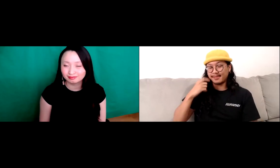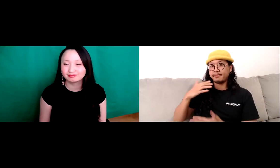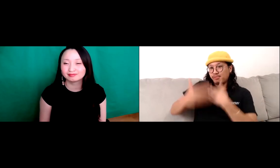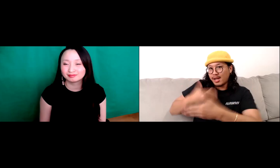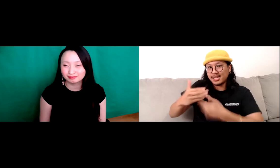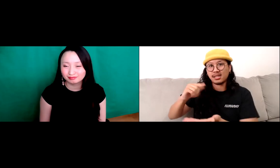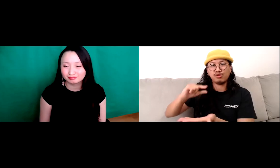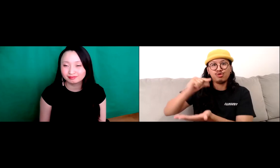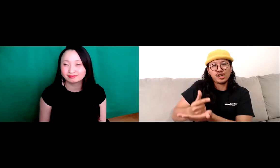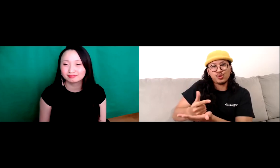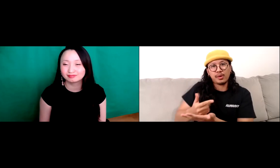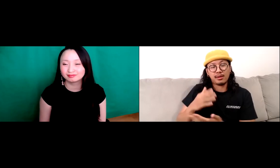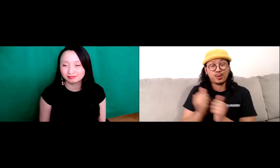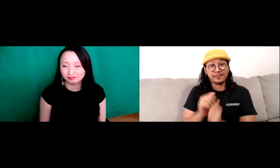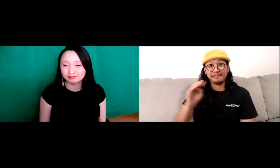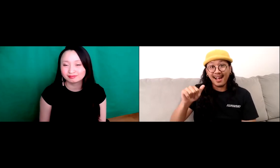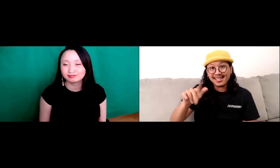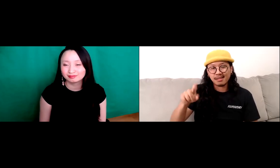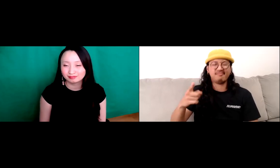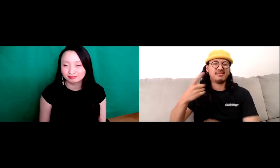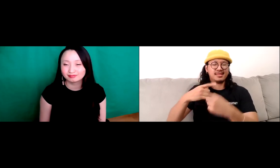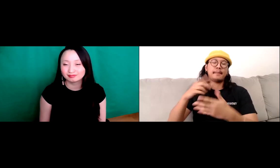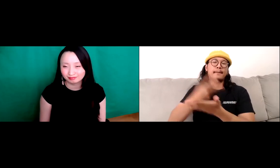And so currently. You know I'm in the process of graduated with